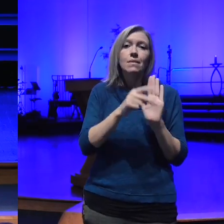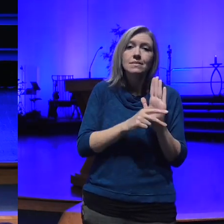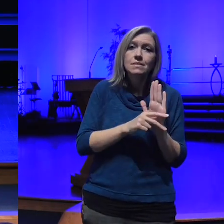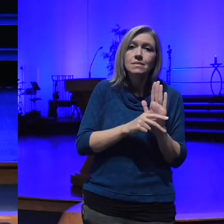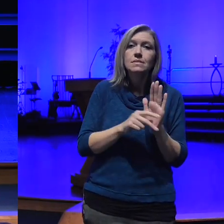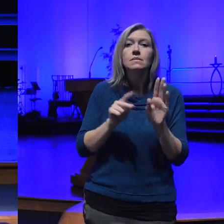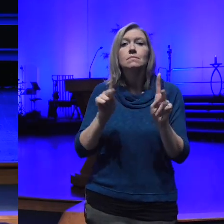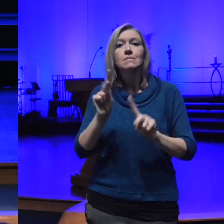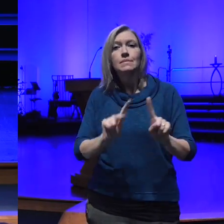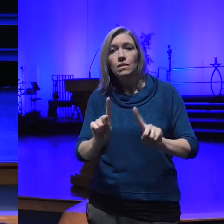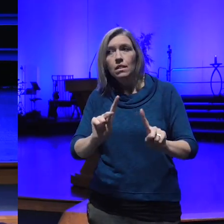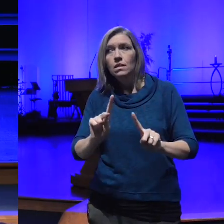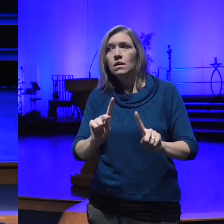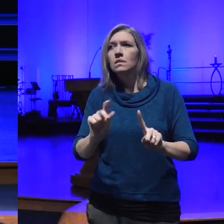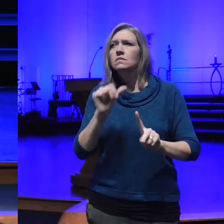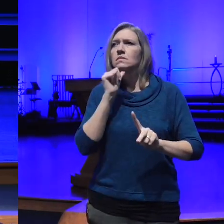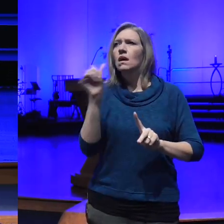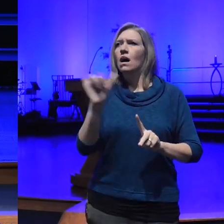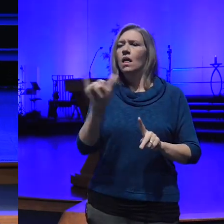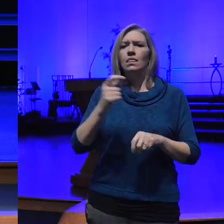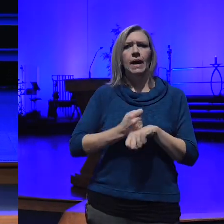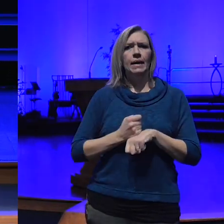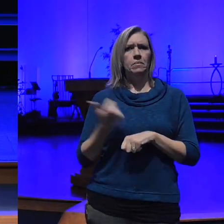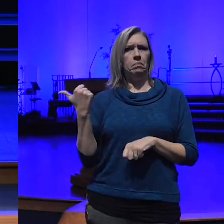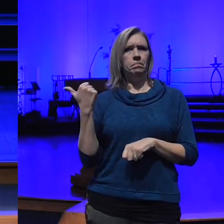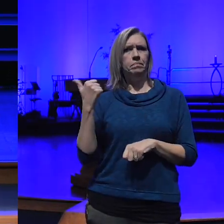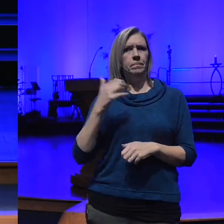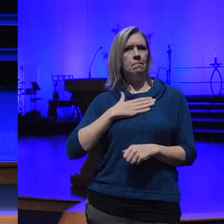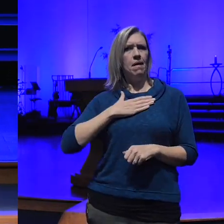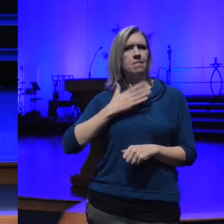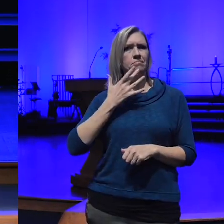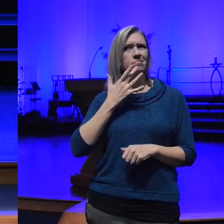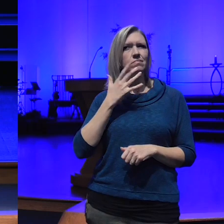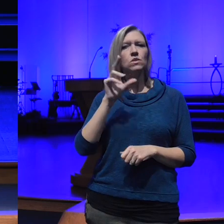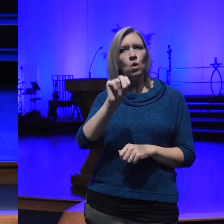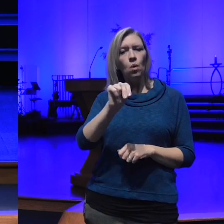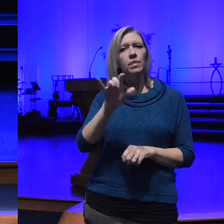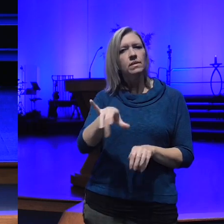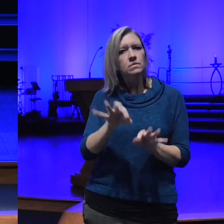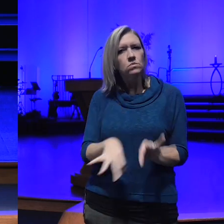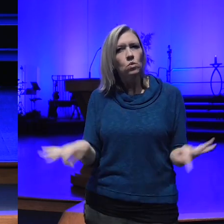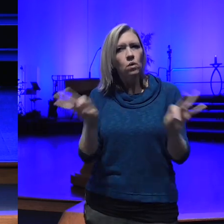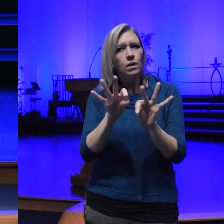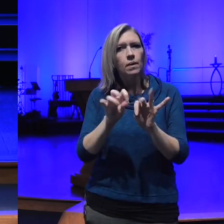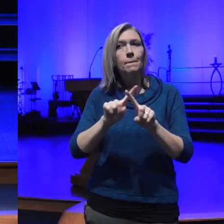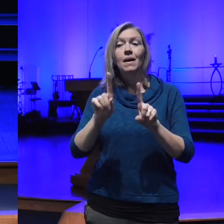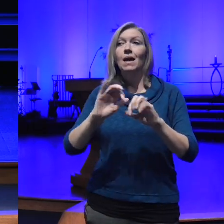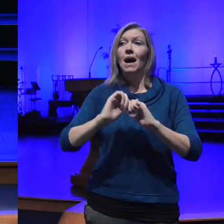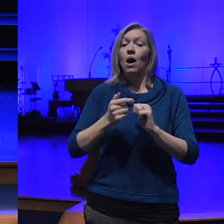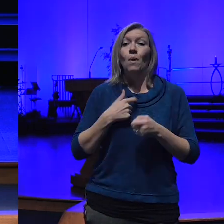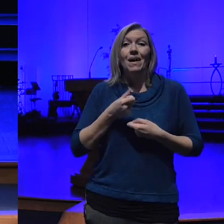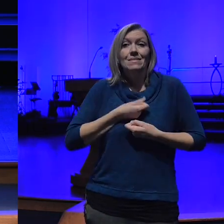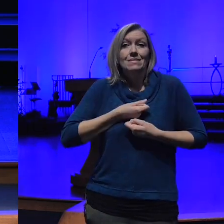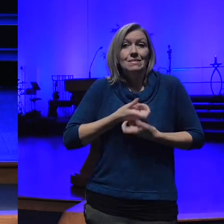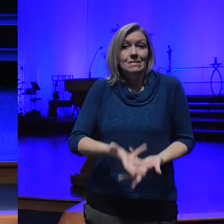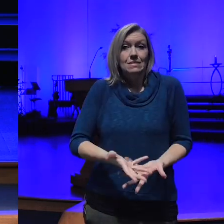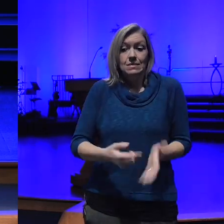we we just get rid of that stuff that's important but how I express those preferences is with great